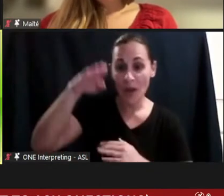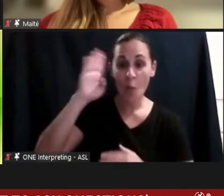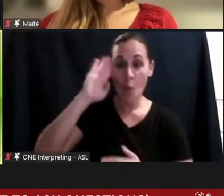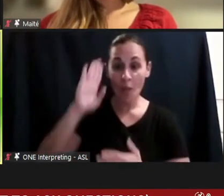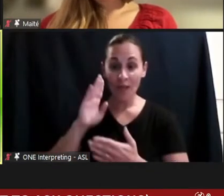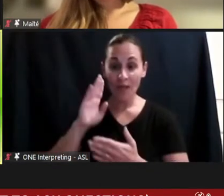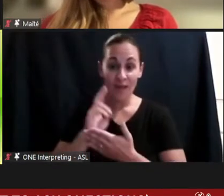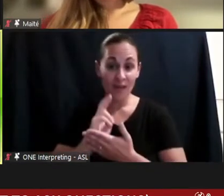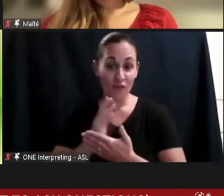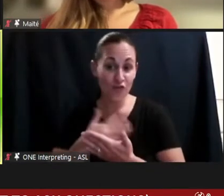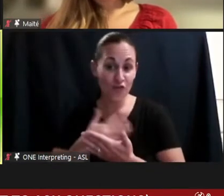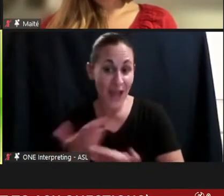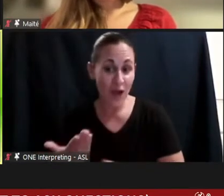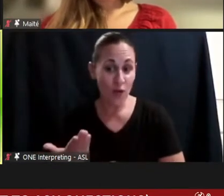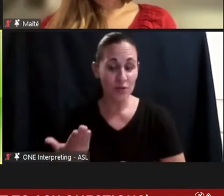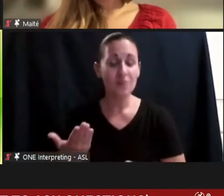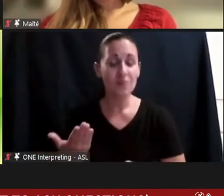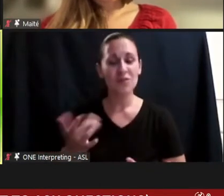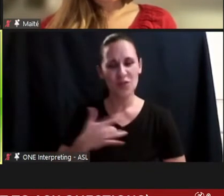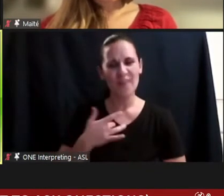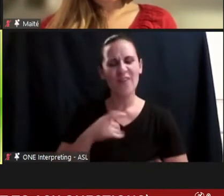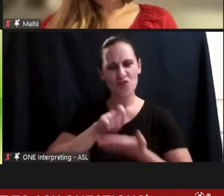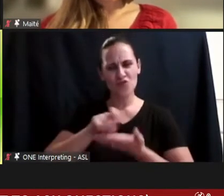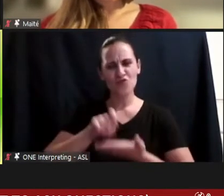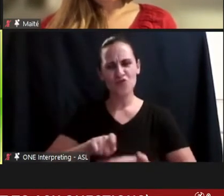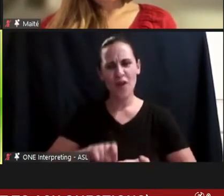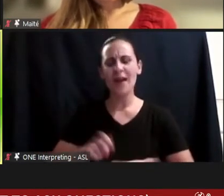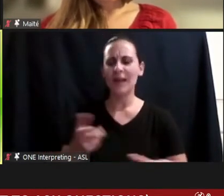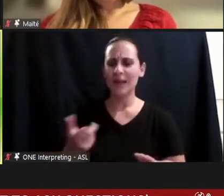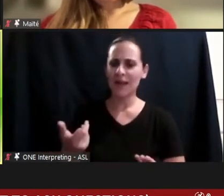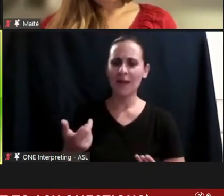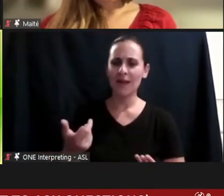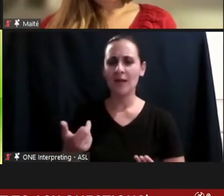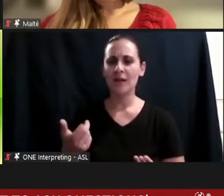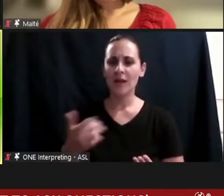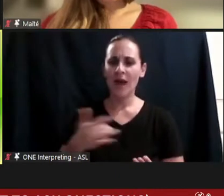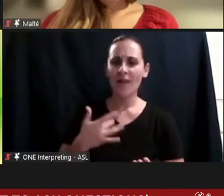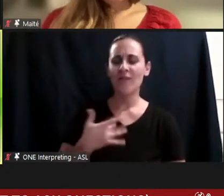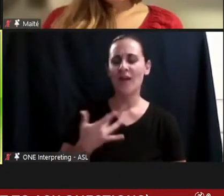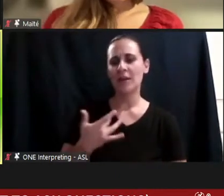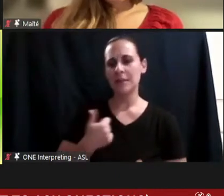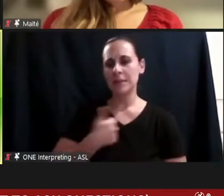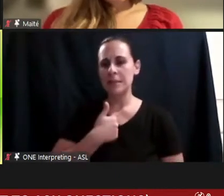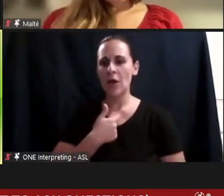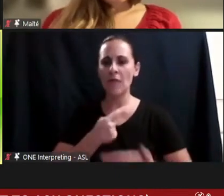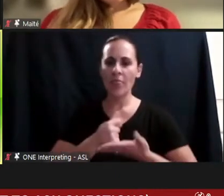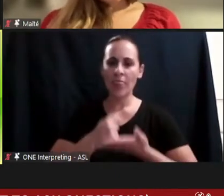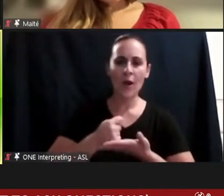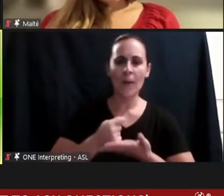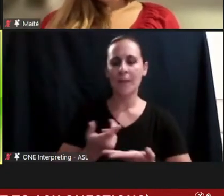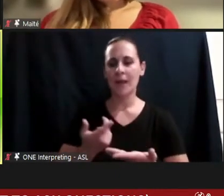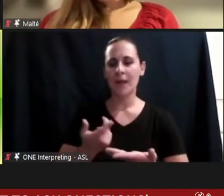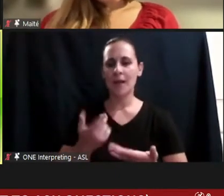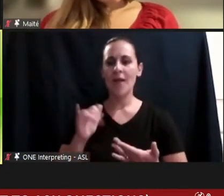always been a form of therapy for me to explore the things I'm most scared of. So that's how it